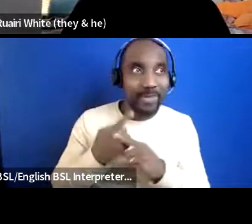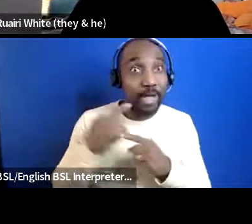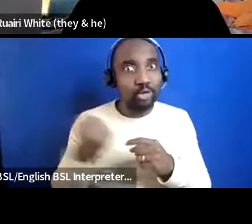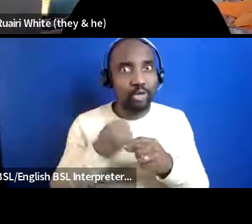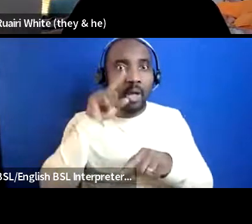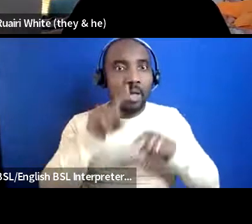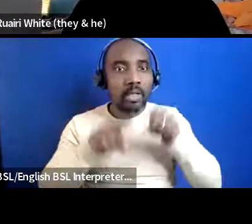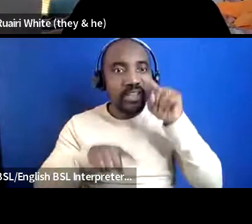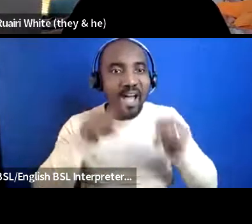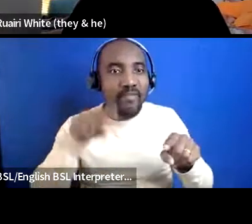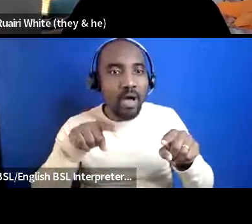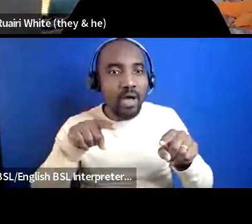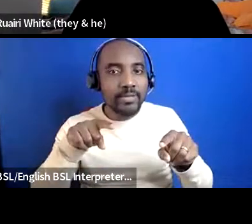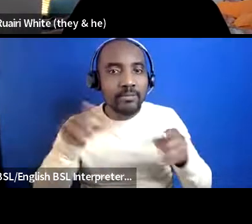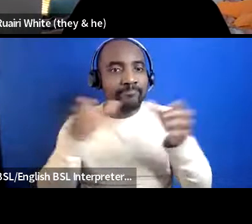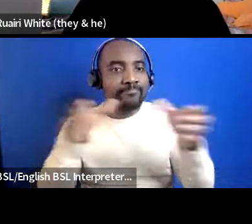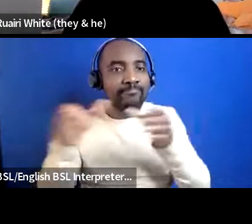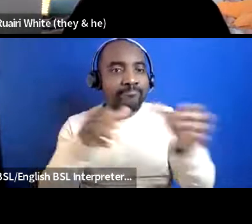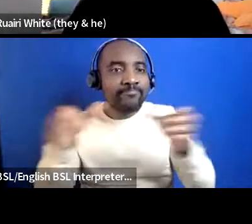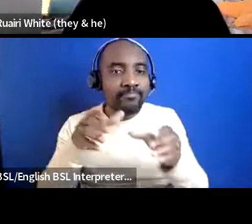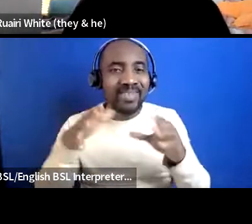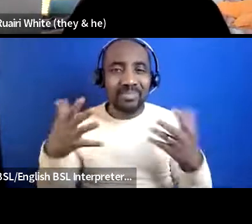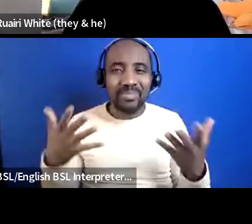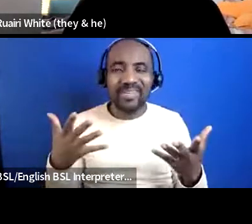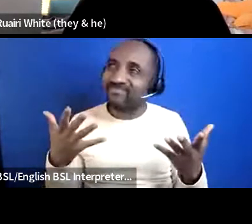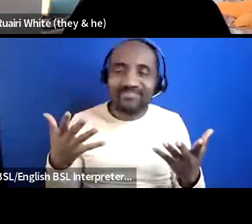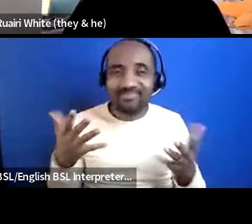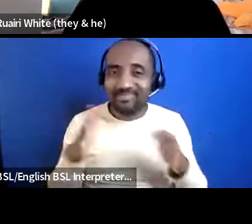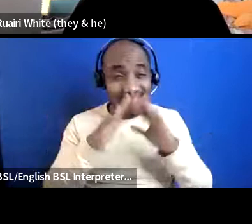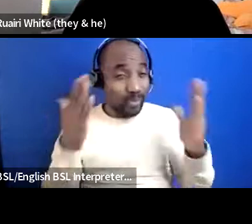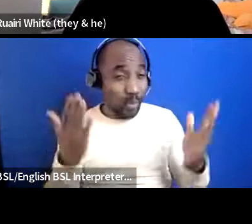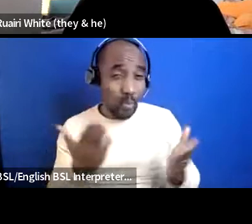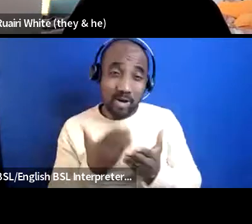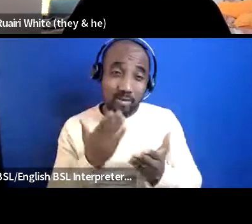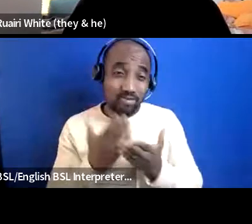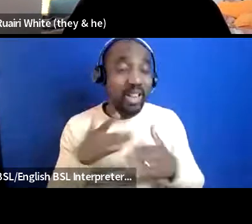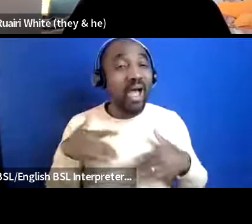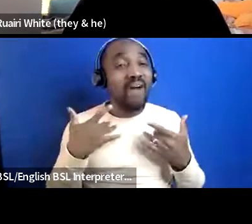is like a big ask of the world i do believe like oppression lives in our nervous systems